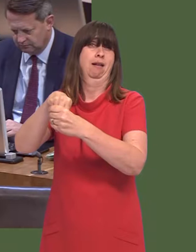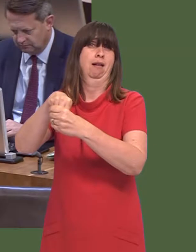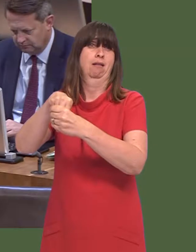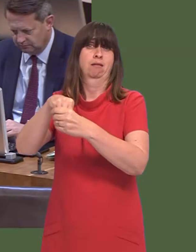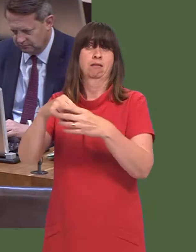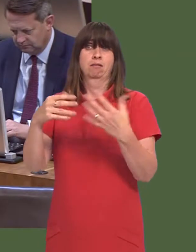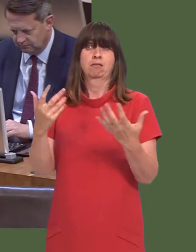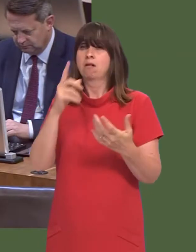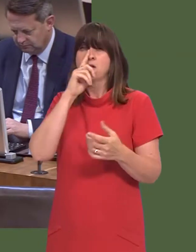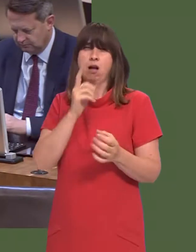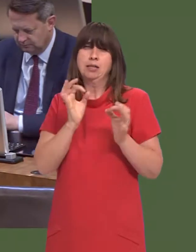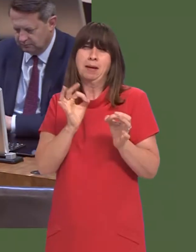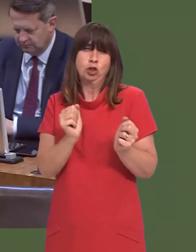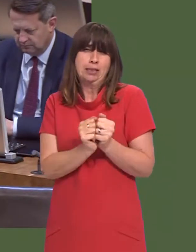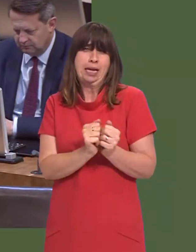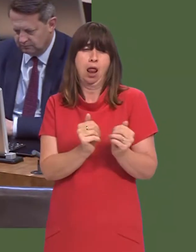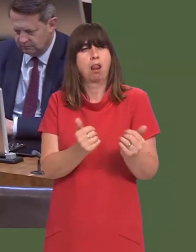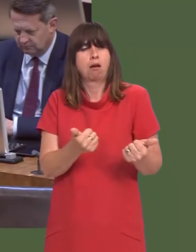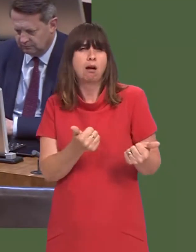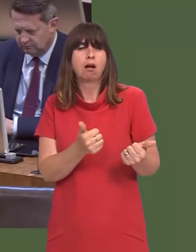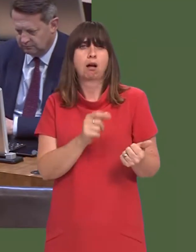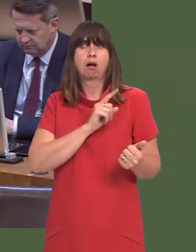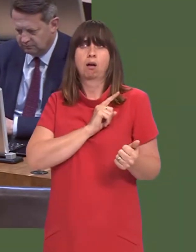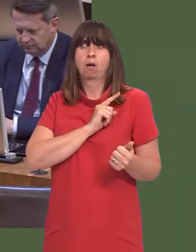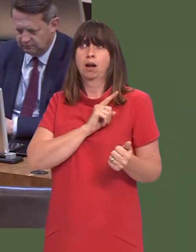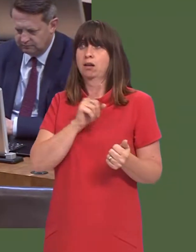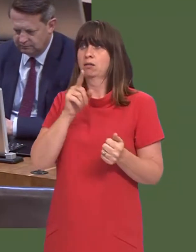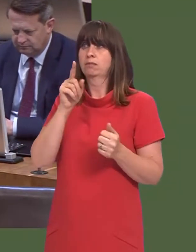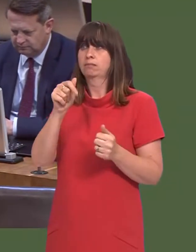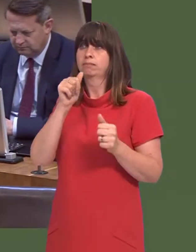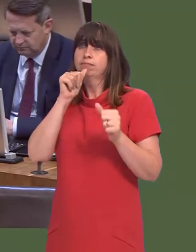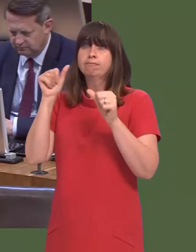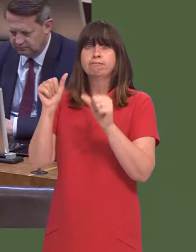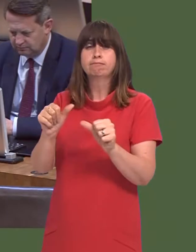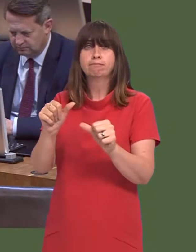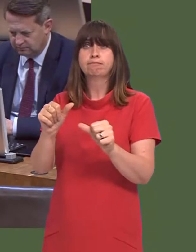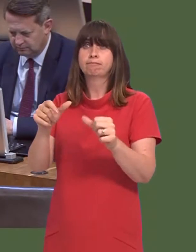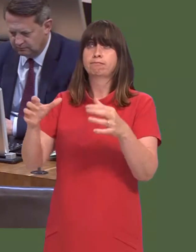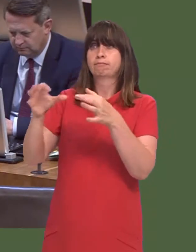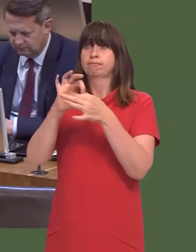They are not going to press their own Government for some kind of special deal for the UK, and the Germans value the EU and its unity more than anything else.